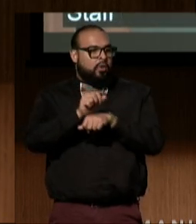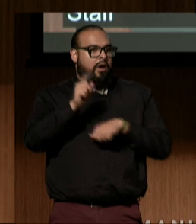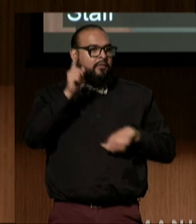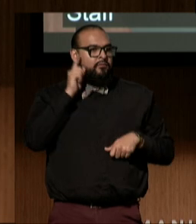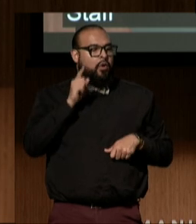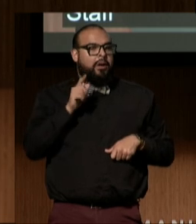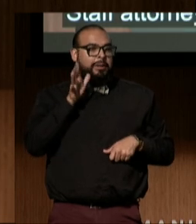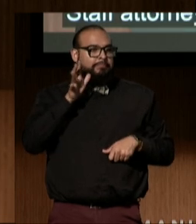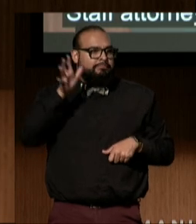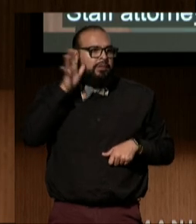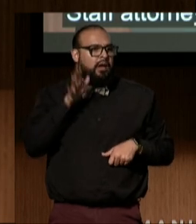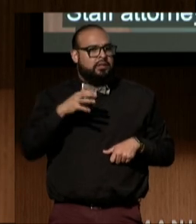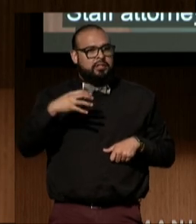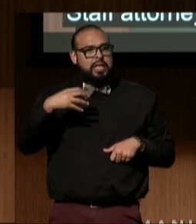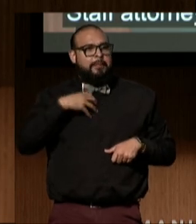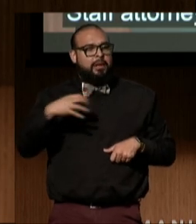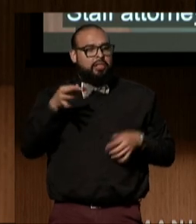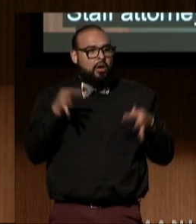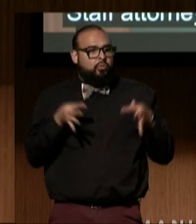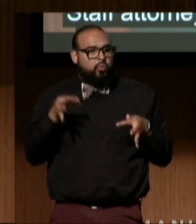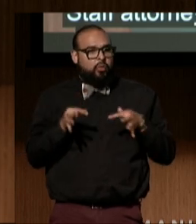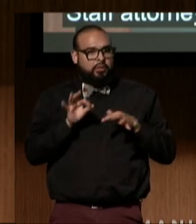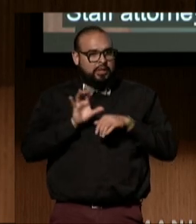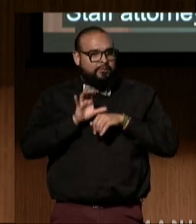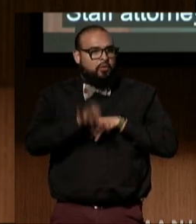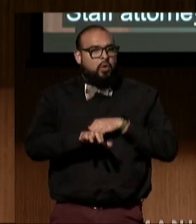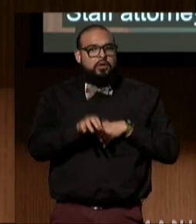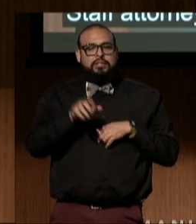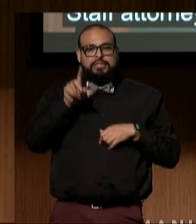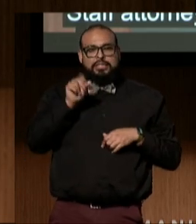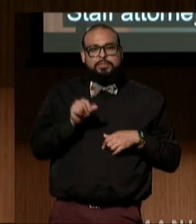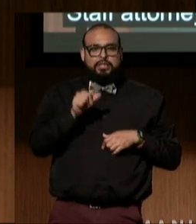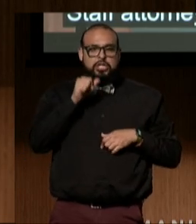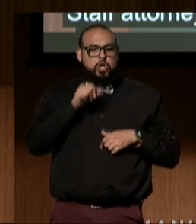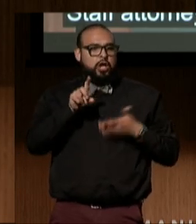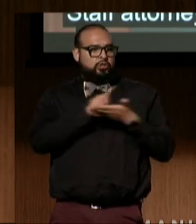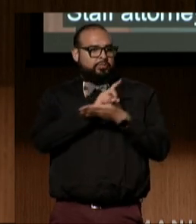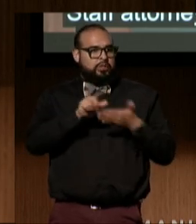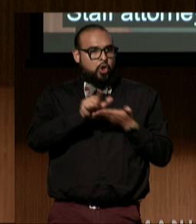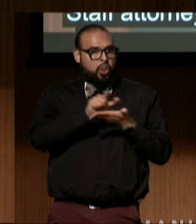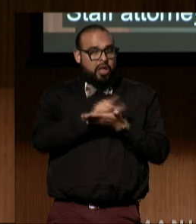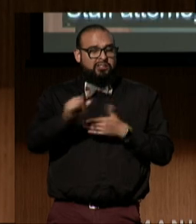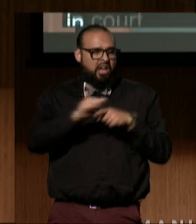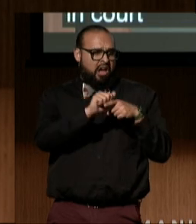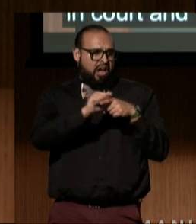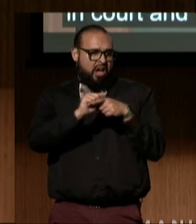enforcing disability non-discrimination laws. She has trained hundreds of parent defenders